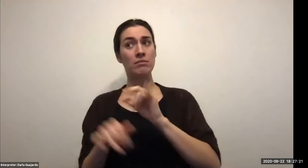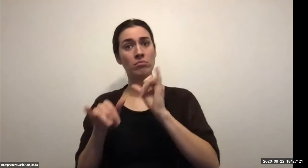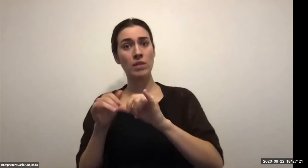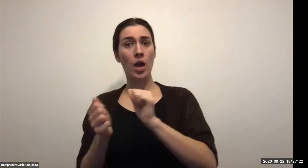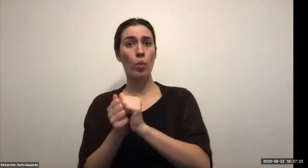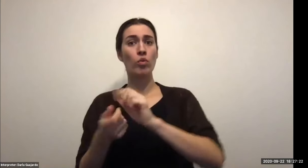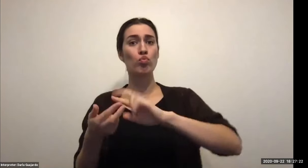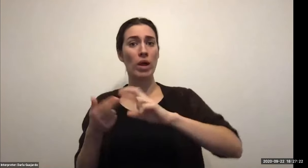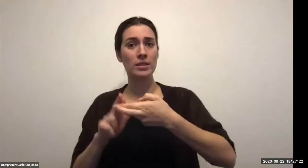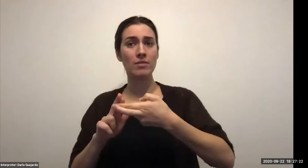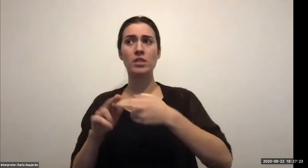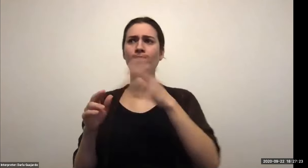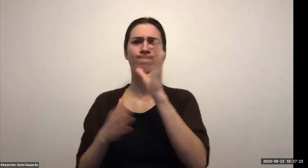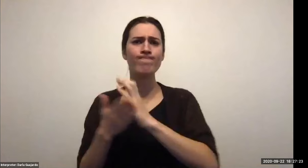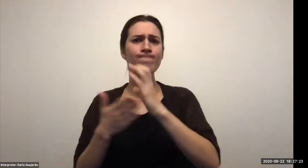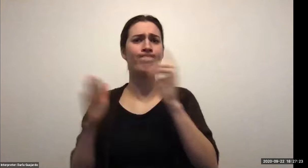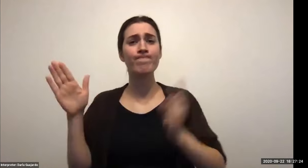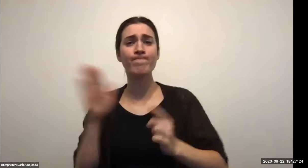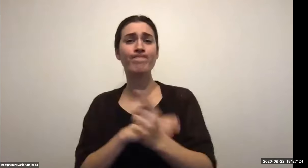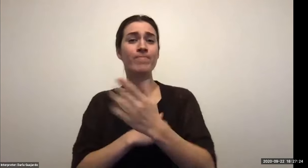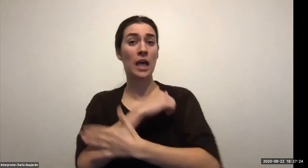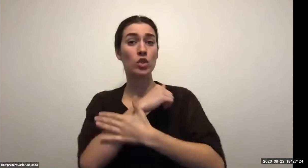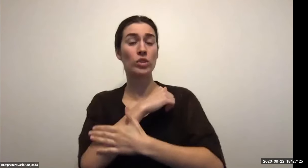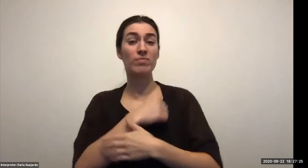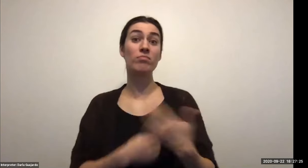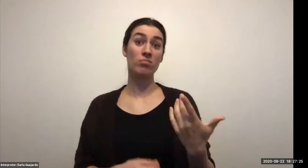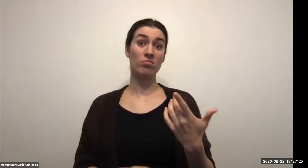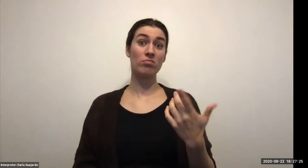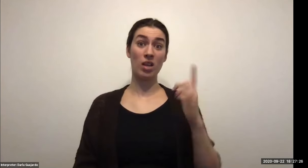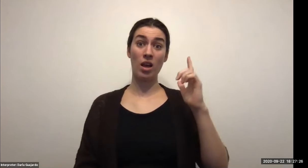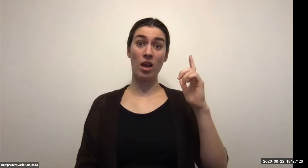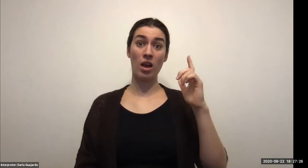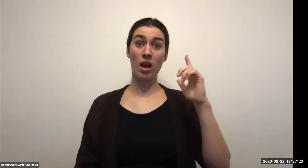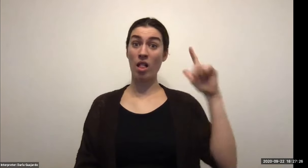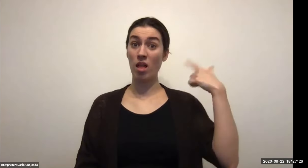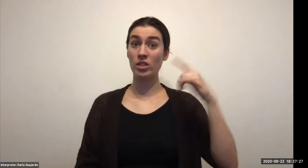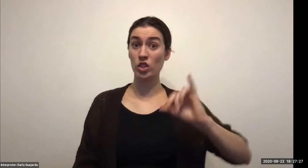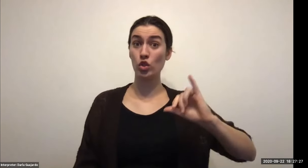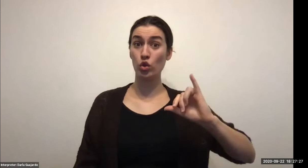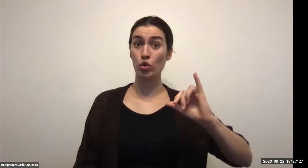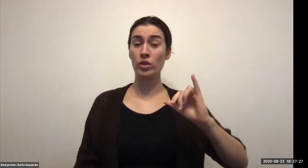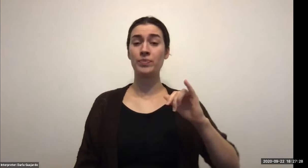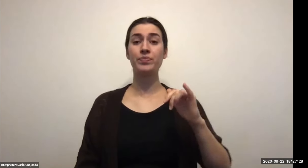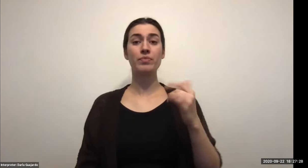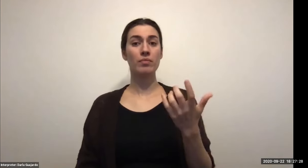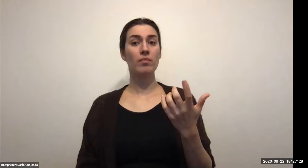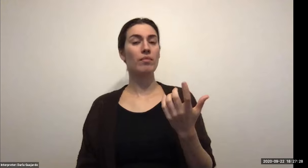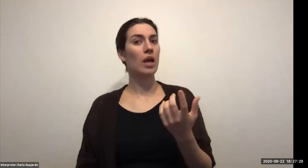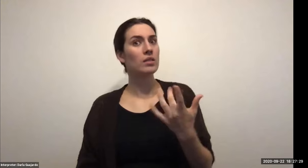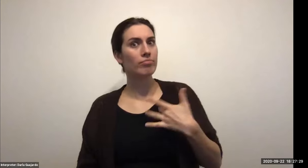Keith Wolling: Tourism fairly of my notes here. Let me just throw you some of these sectors of tourism that are out there that you would think about airlines.